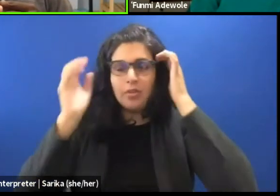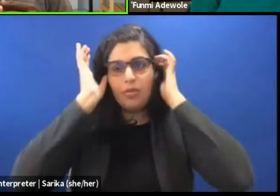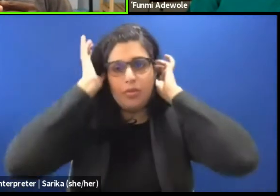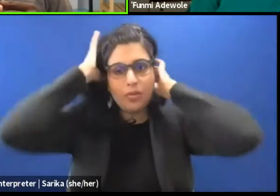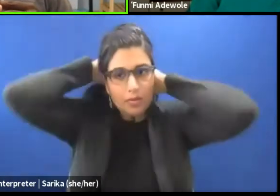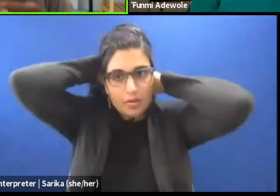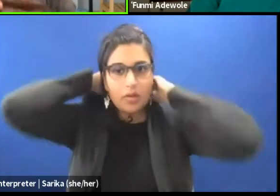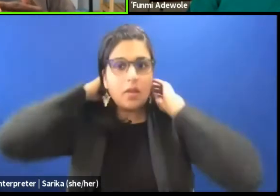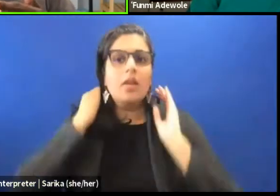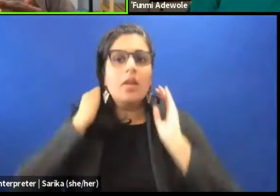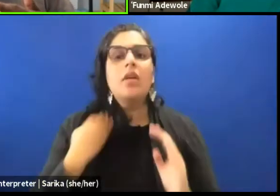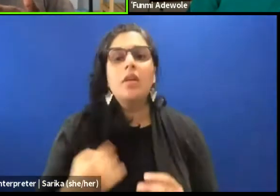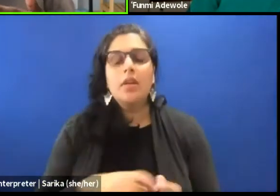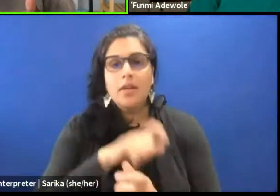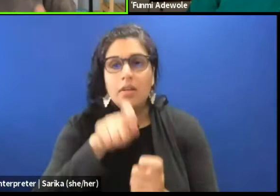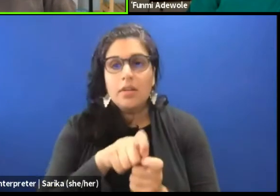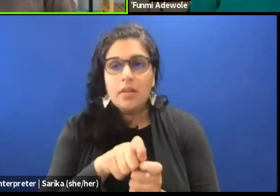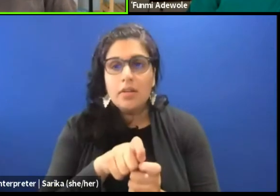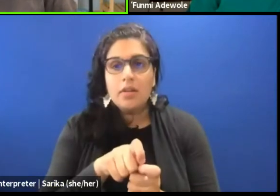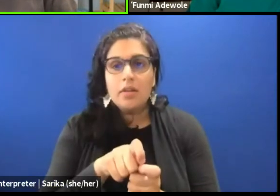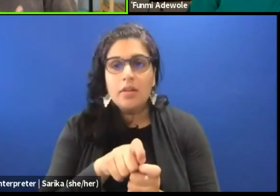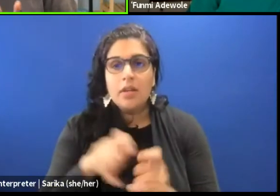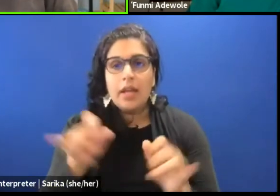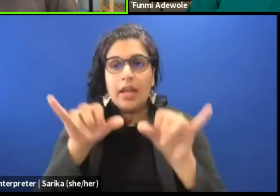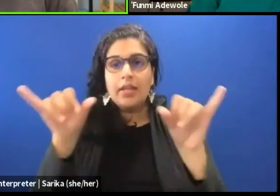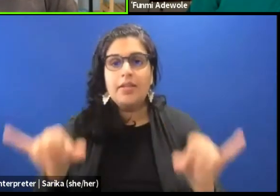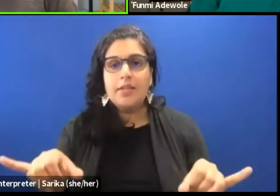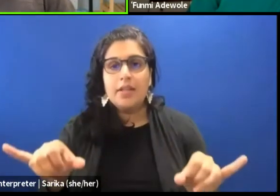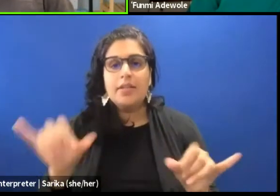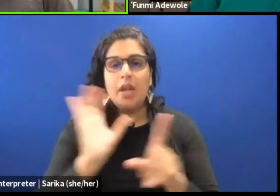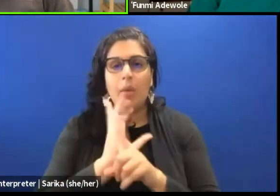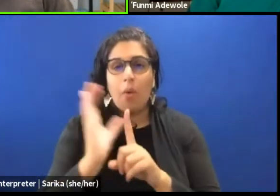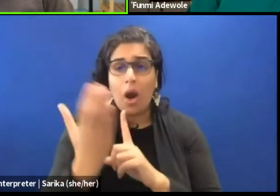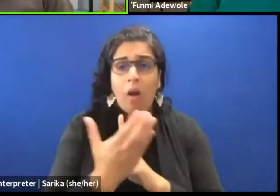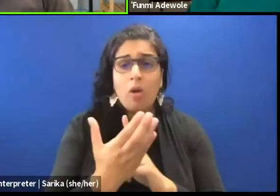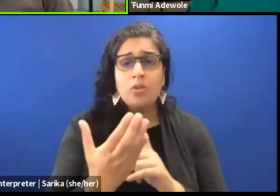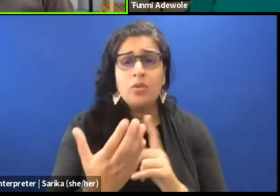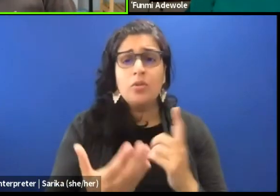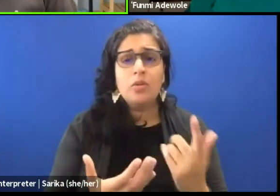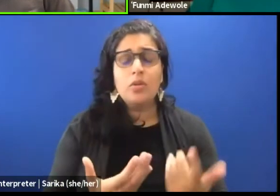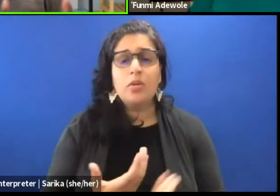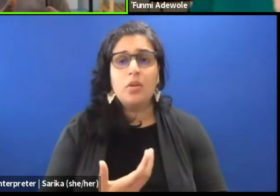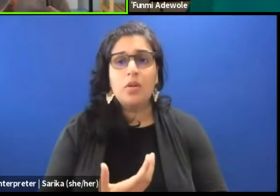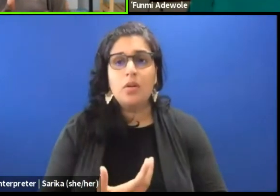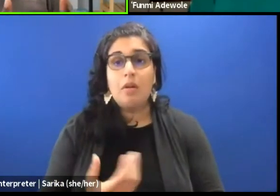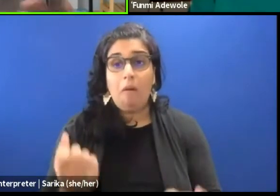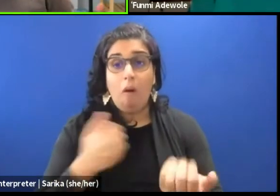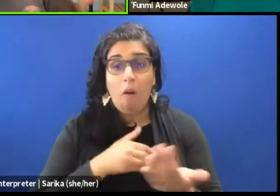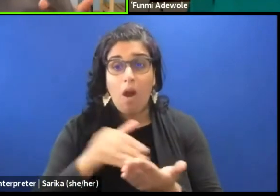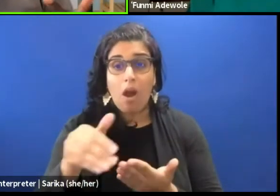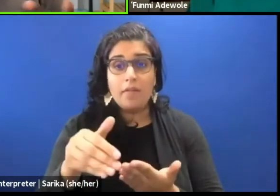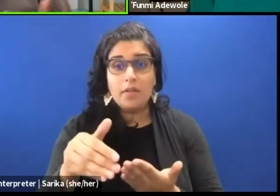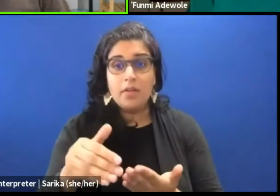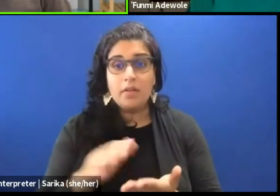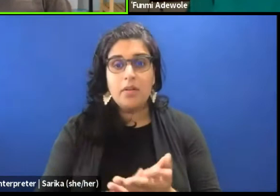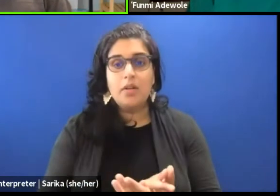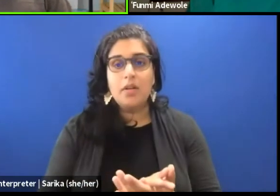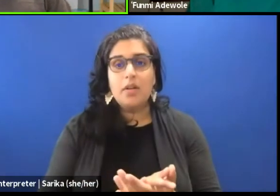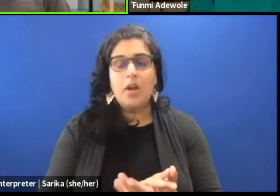Especially in a system, in a culture, where many times you know, I think things are changing gradually